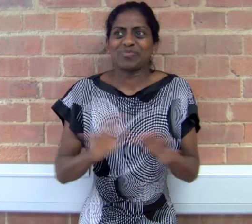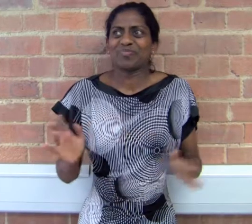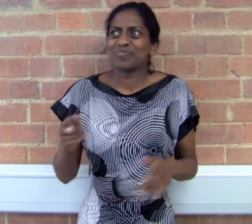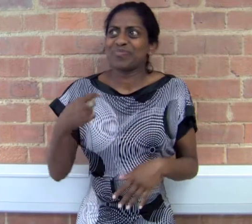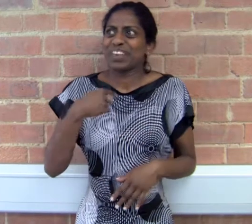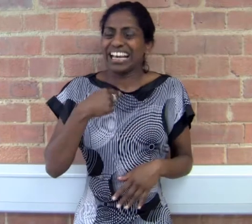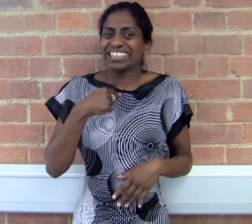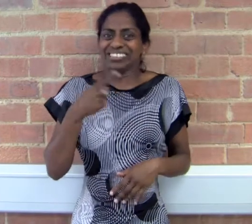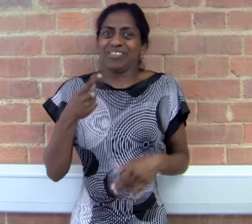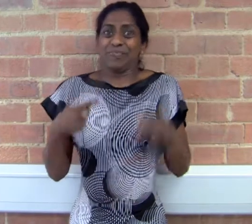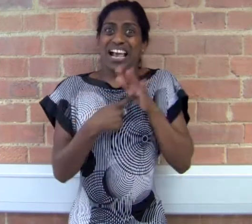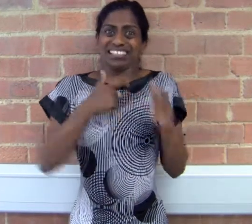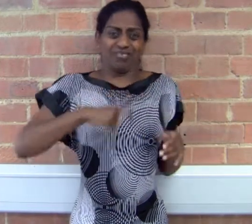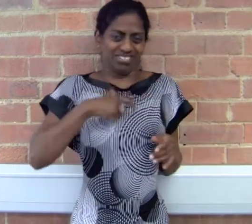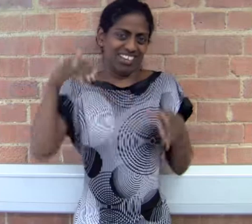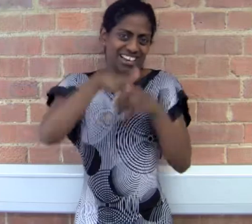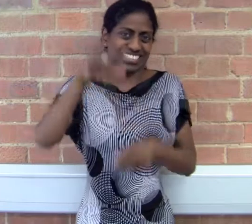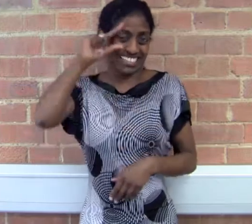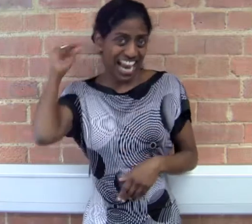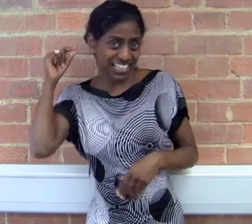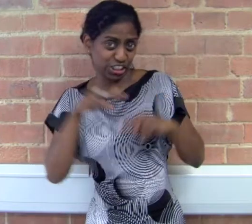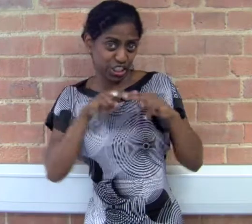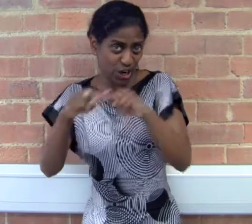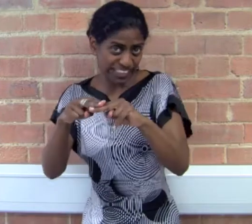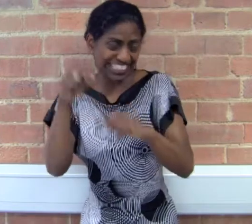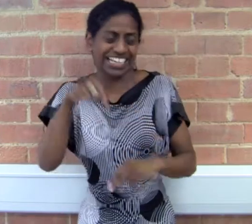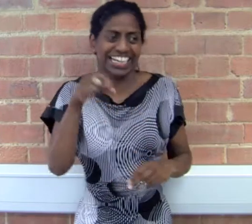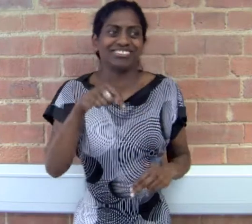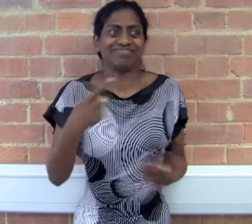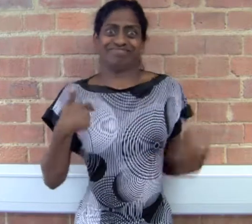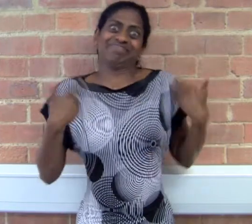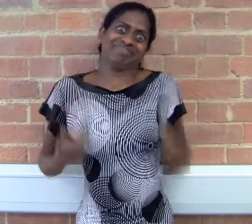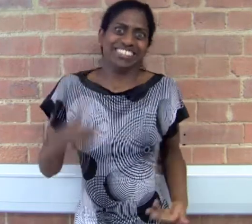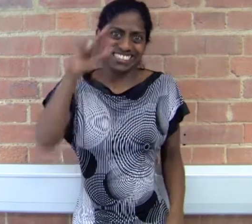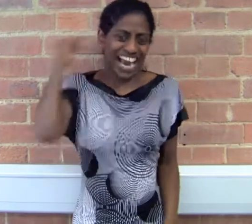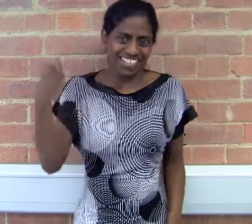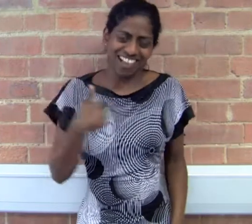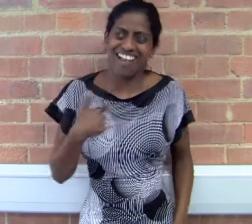Hello. I'm the main character in Tanika's Journey - I'm Tanika!